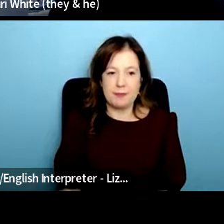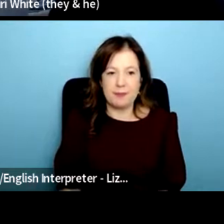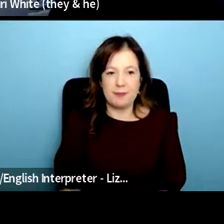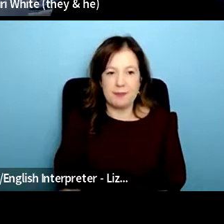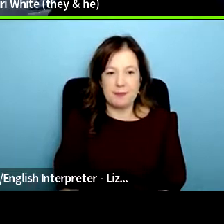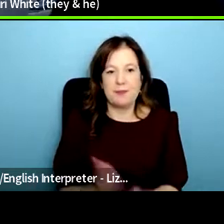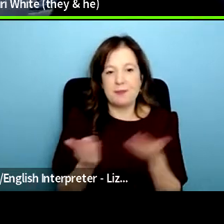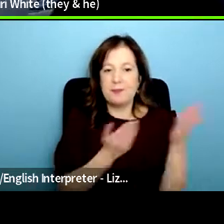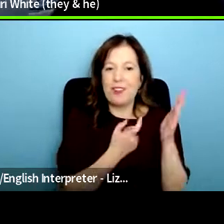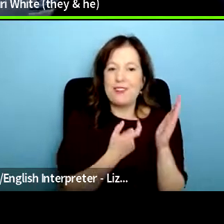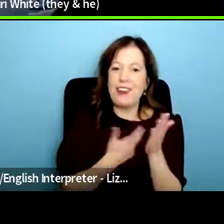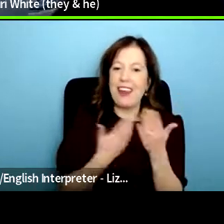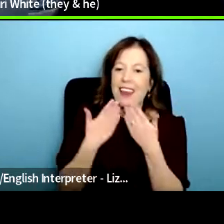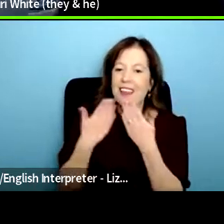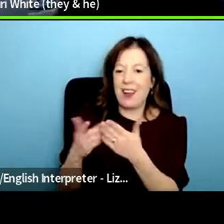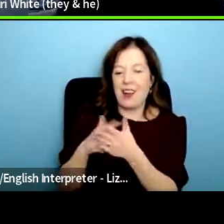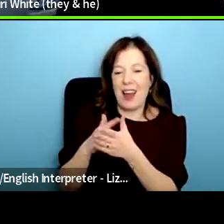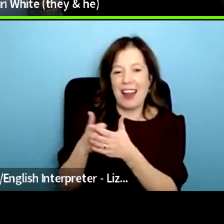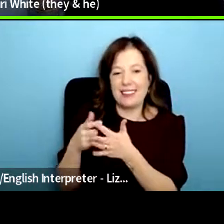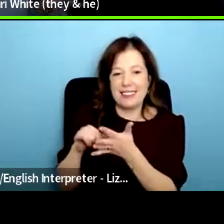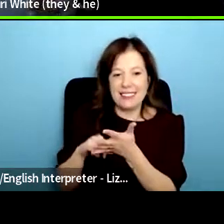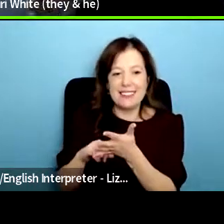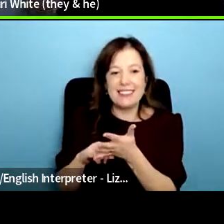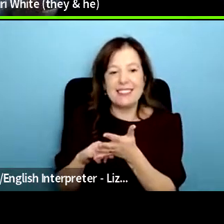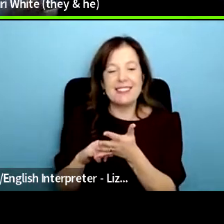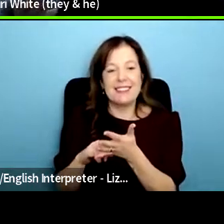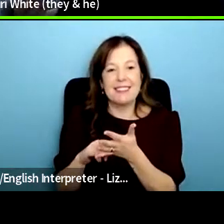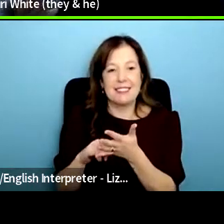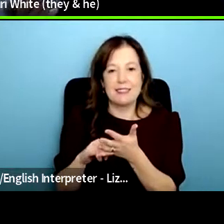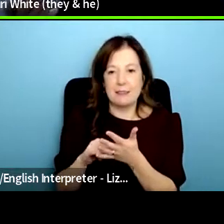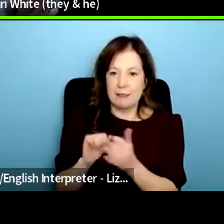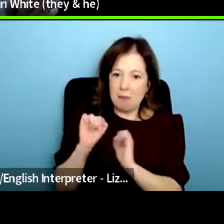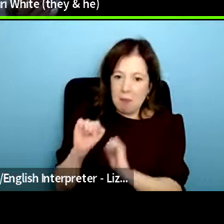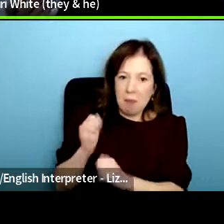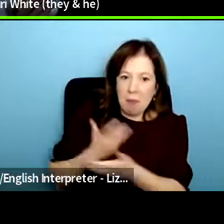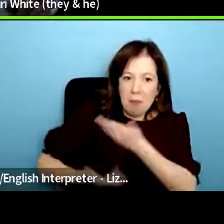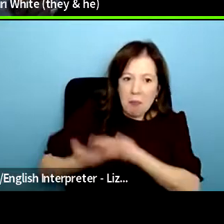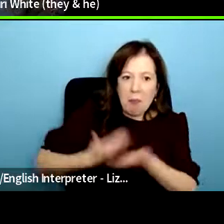thank you so much aaks it's really really interesting especially to hear about um the